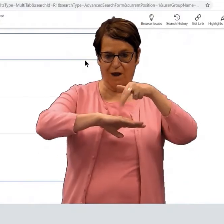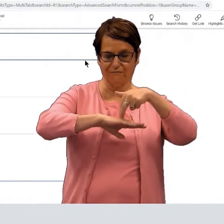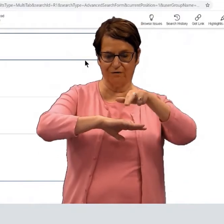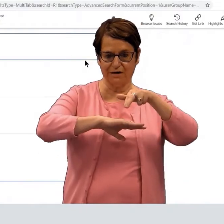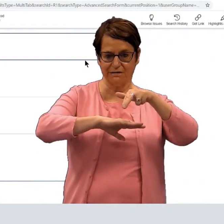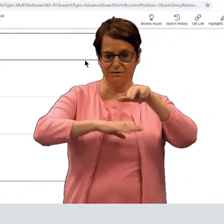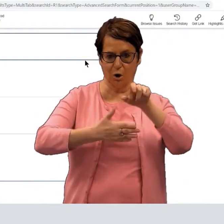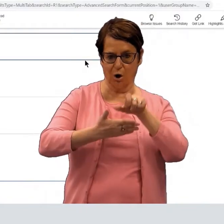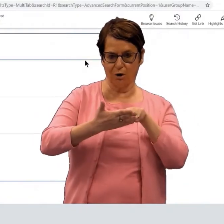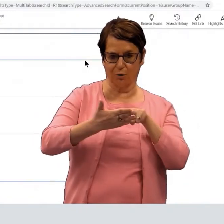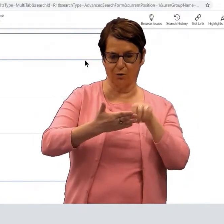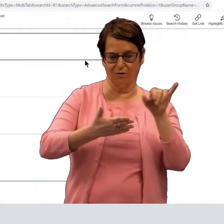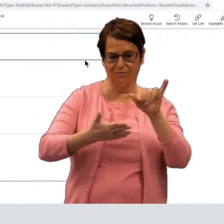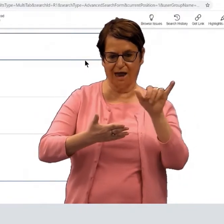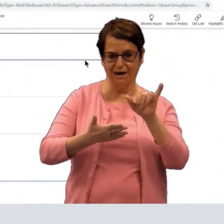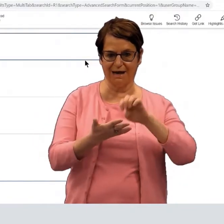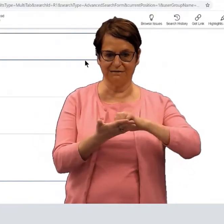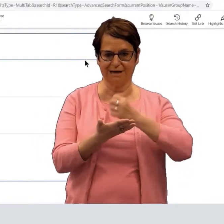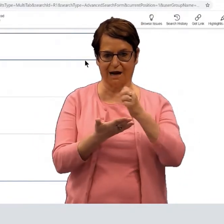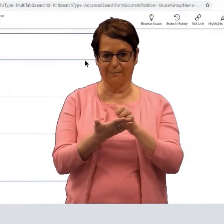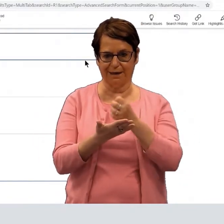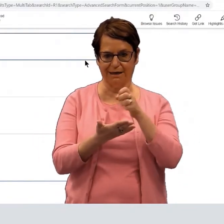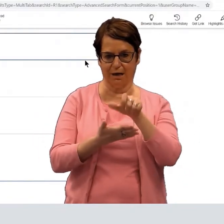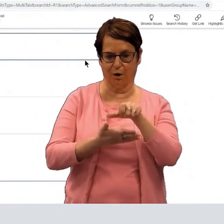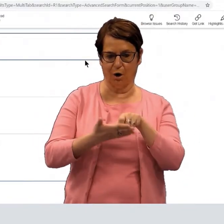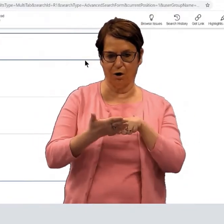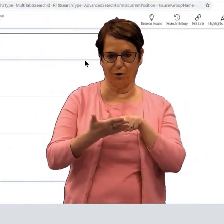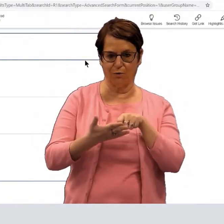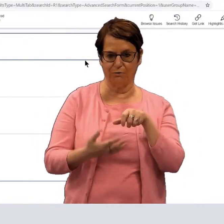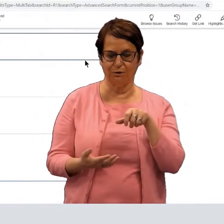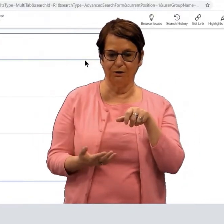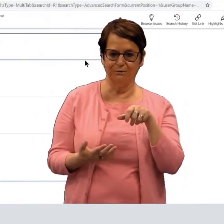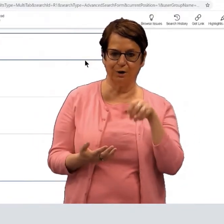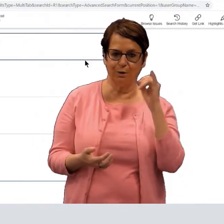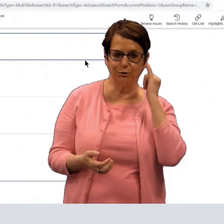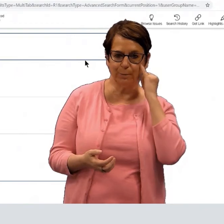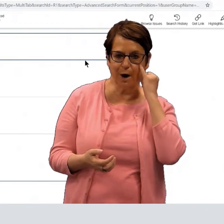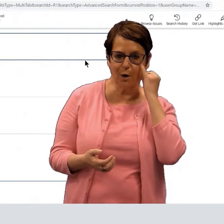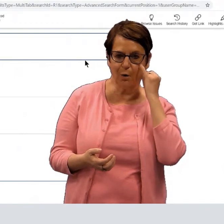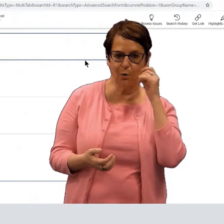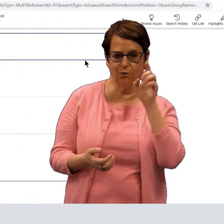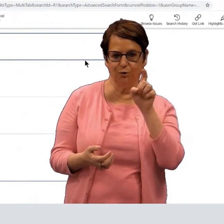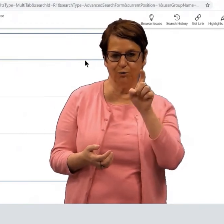They have reference articles, like encyclopedia articles.